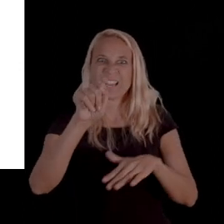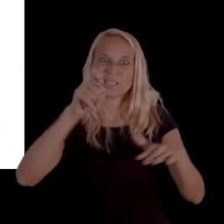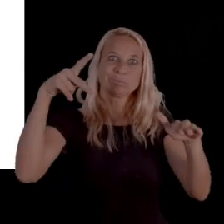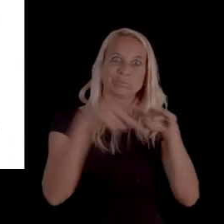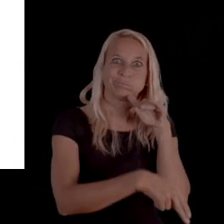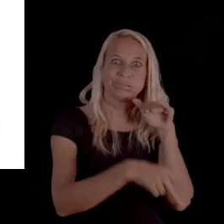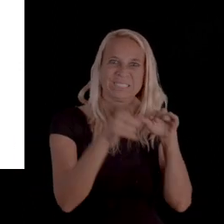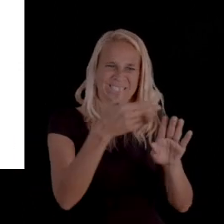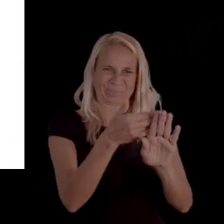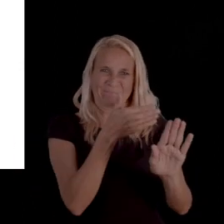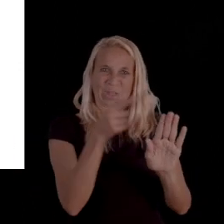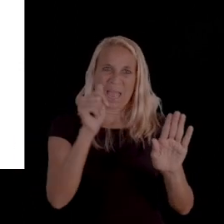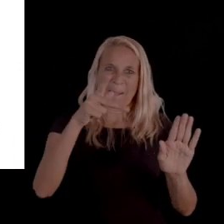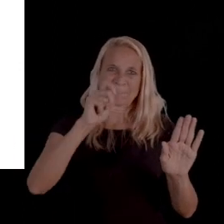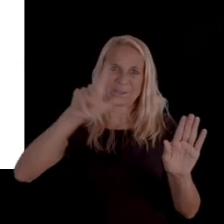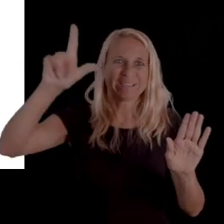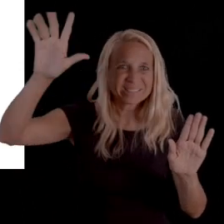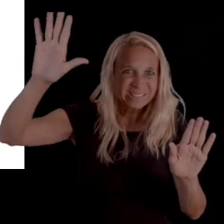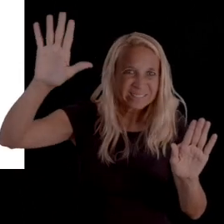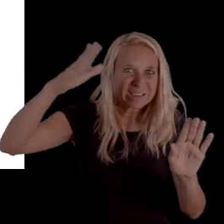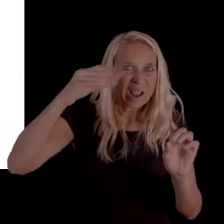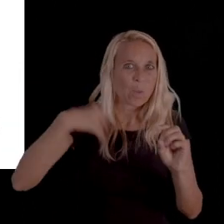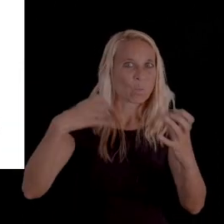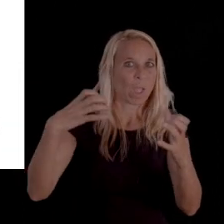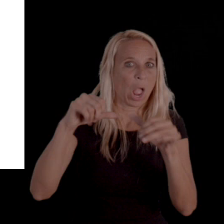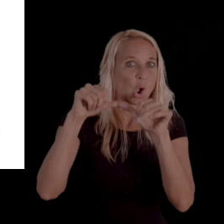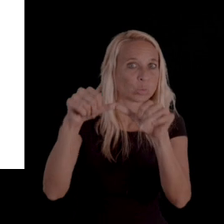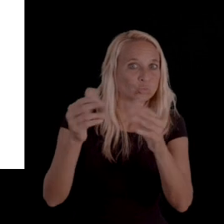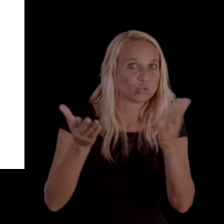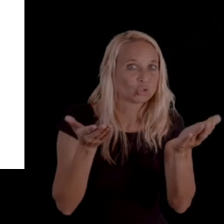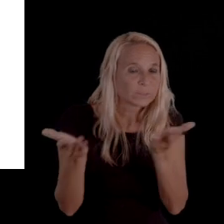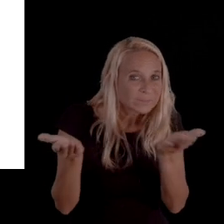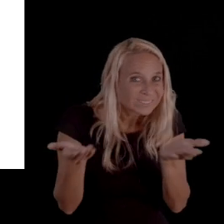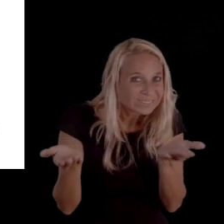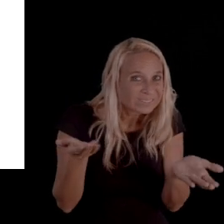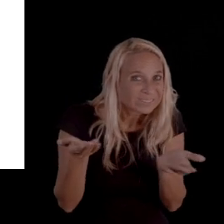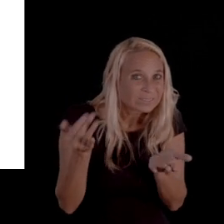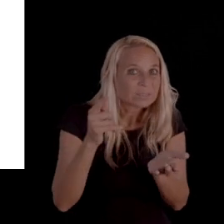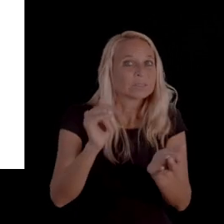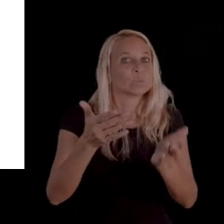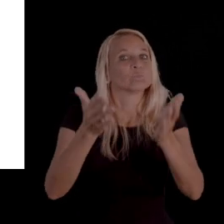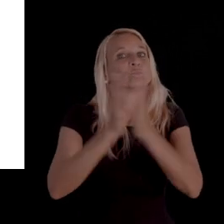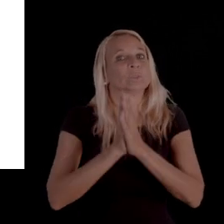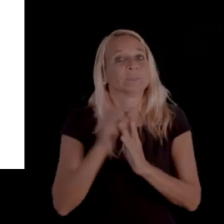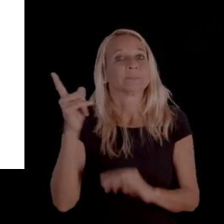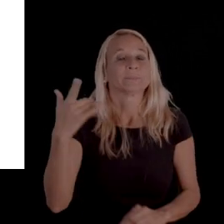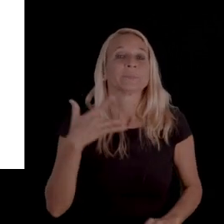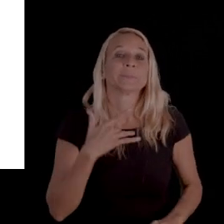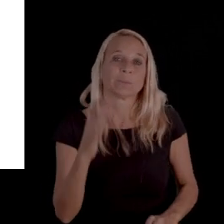So, not only do they mention you can request this appeal by typically and we'll get into timelines again,